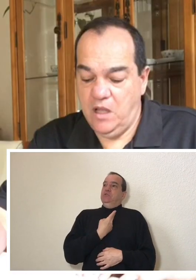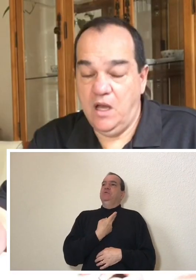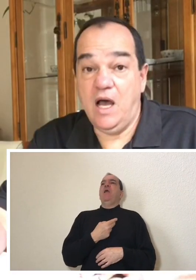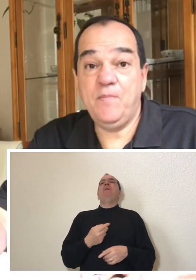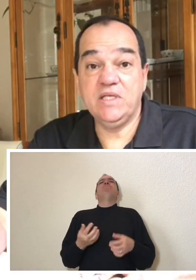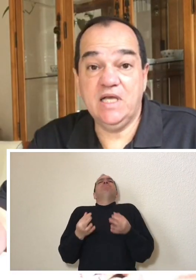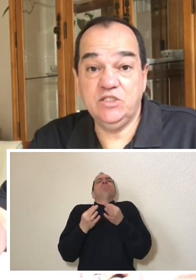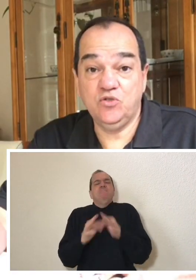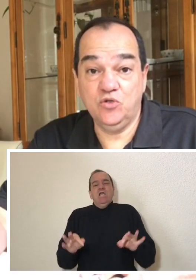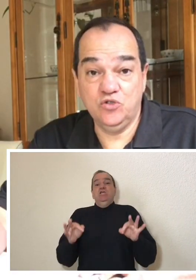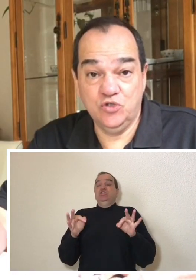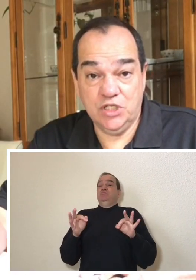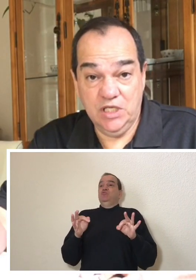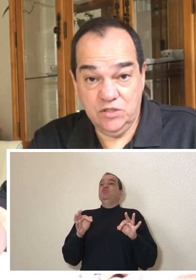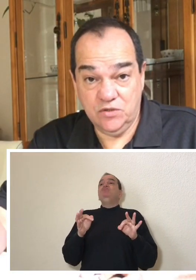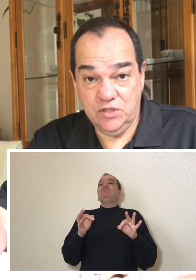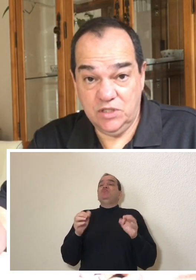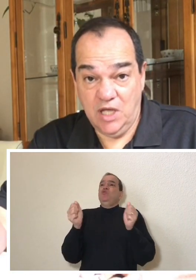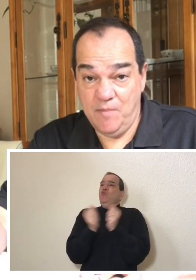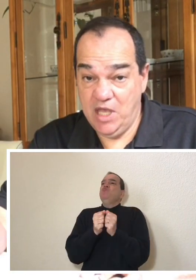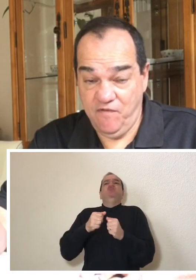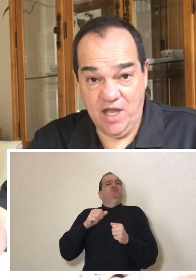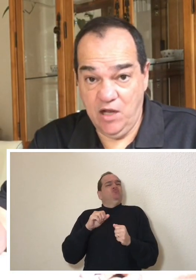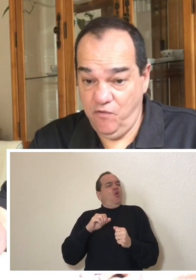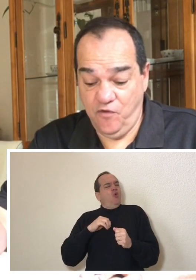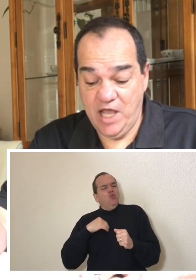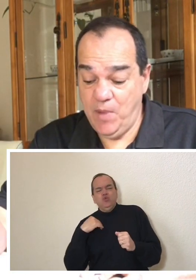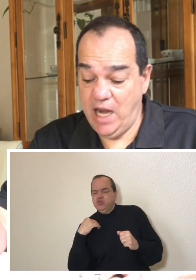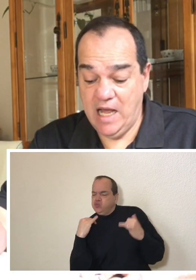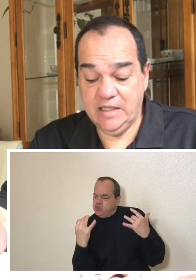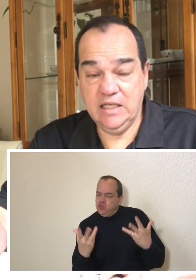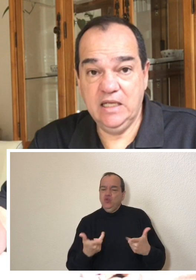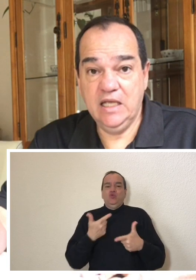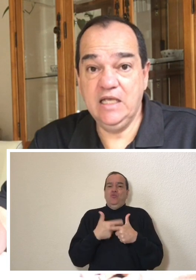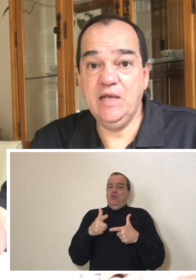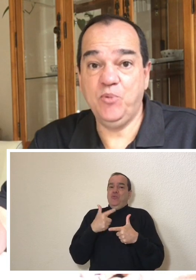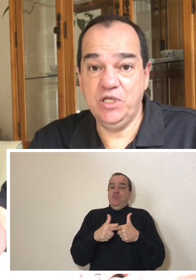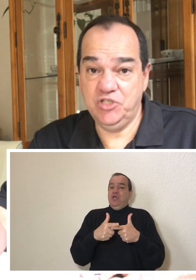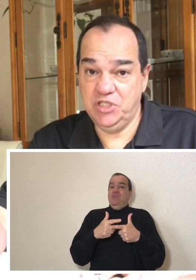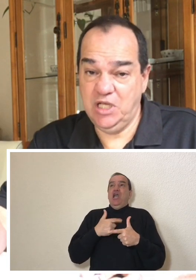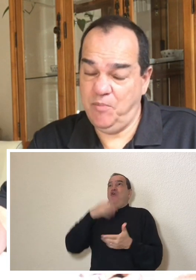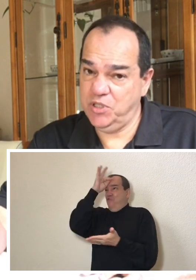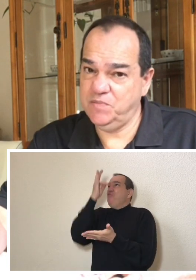and despite the risks my faith was not shaken.